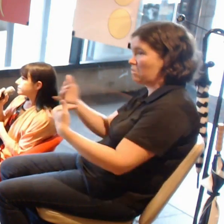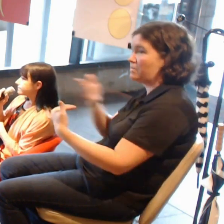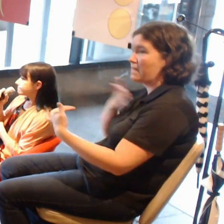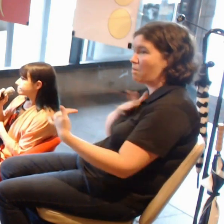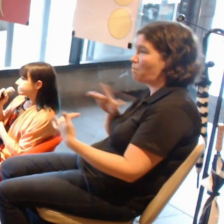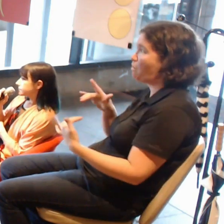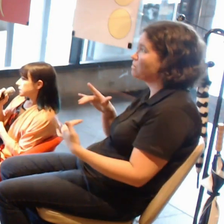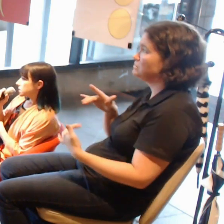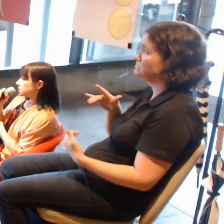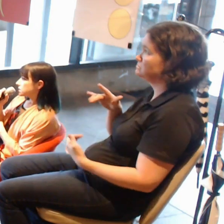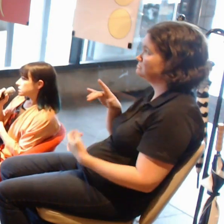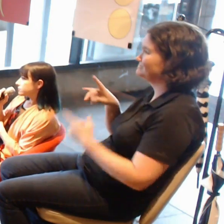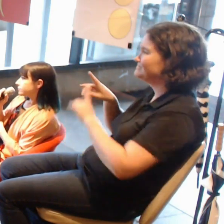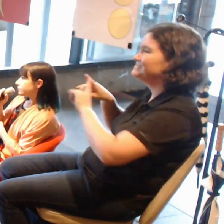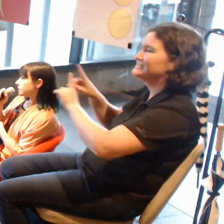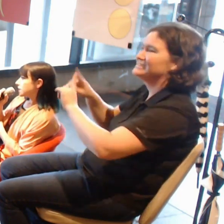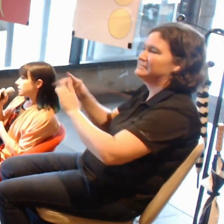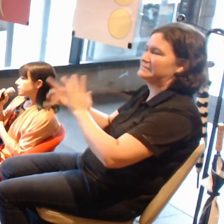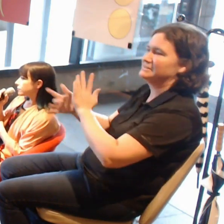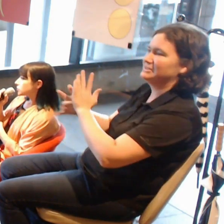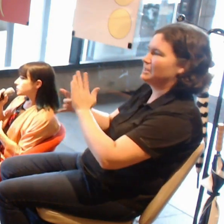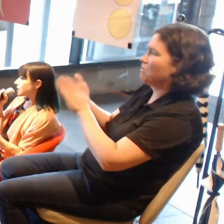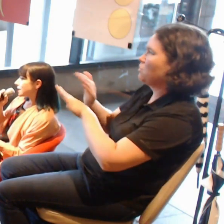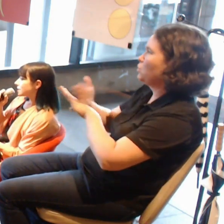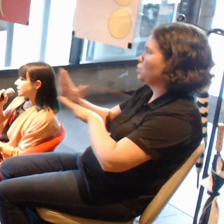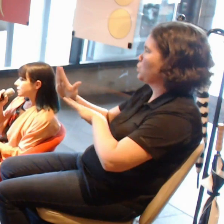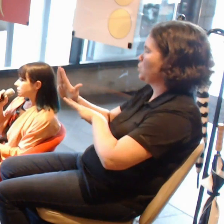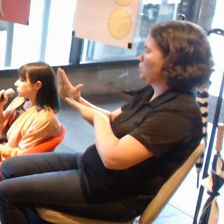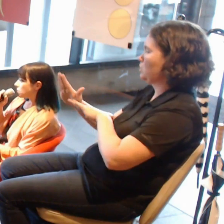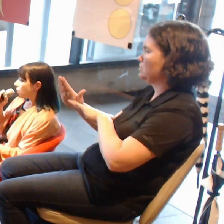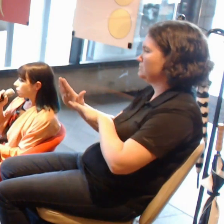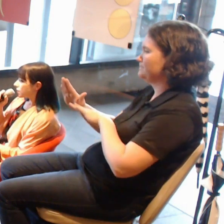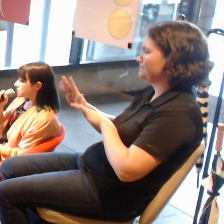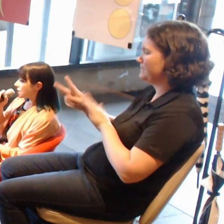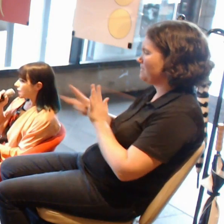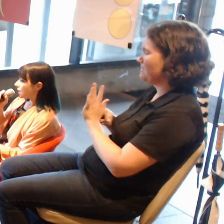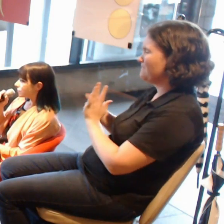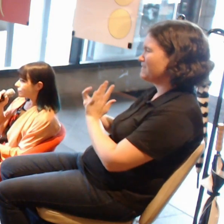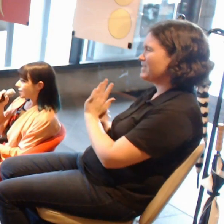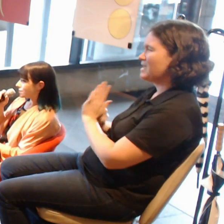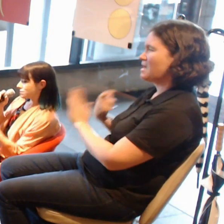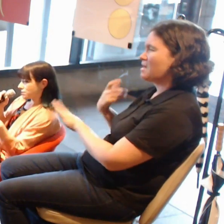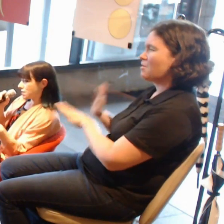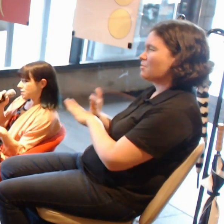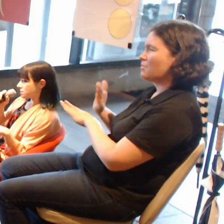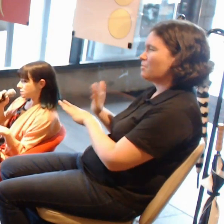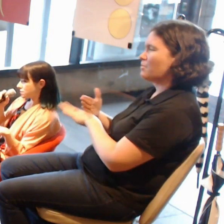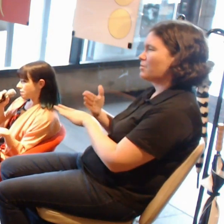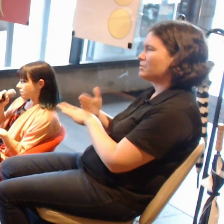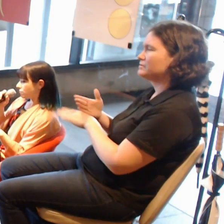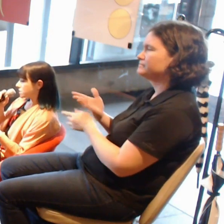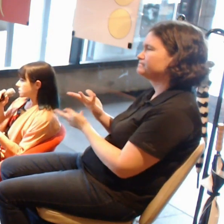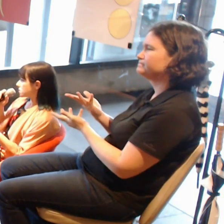Virtual reality work has found a nice resonance with our moving image collection.